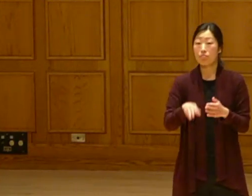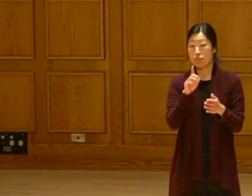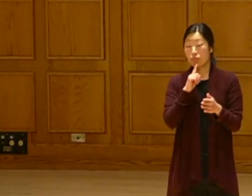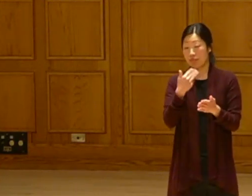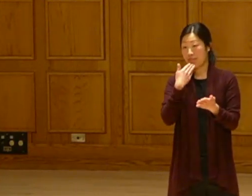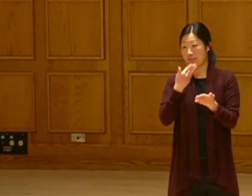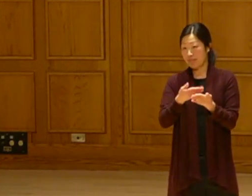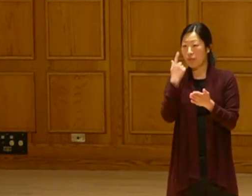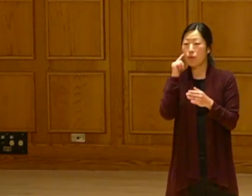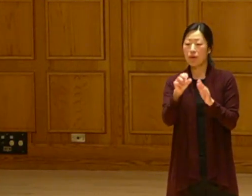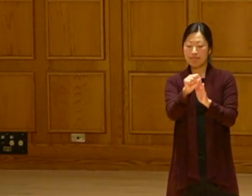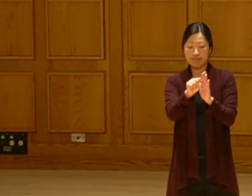This is going to be good for Minnesota.